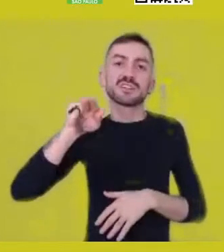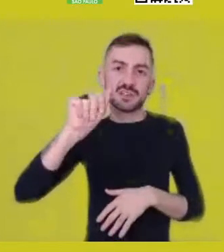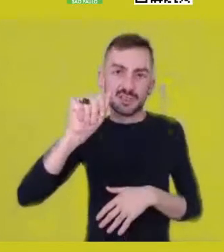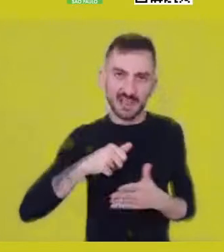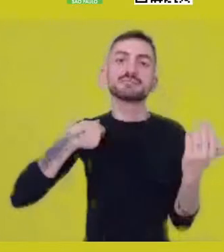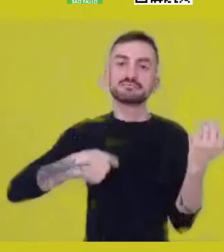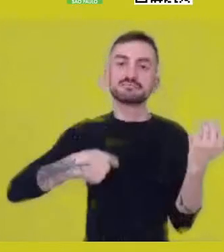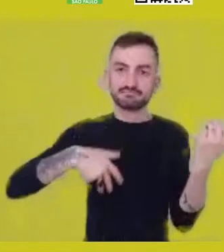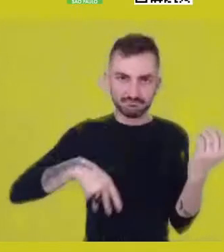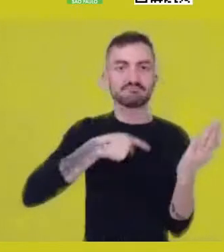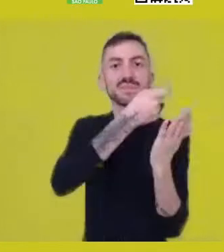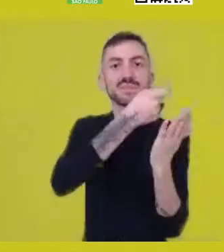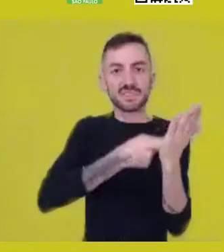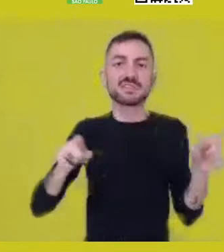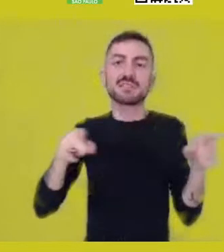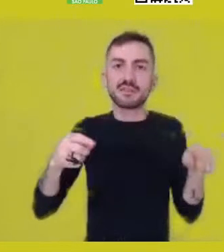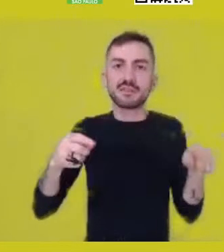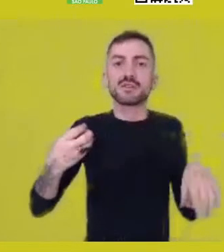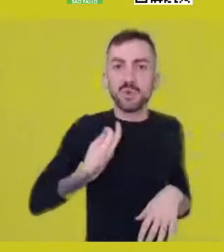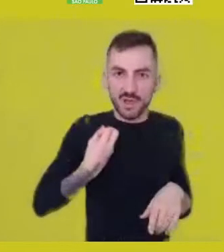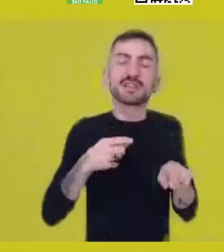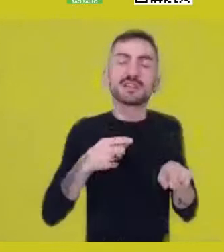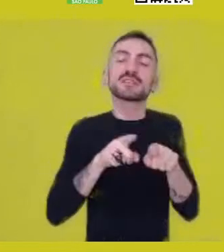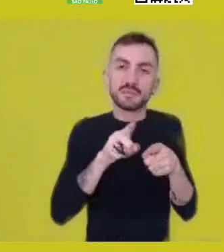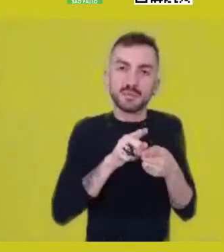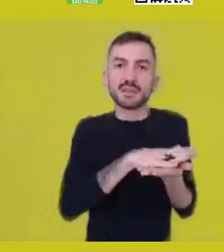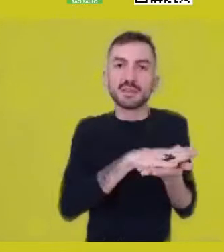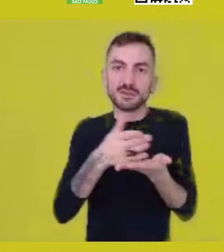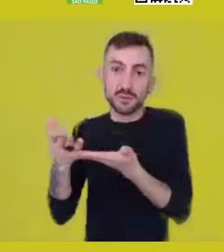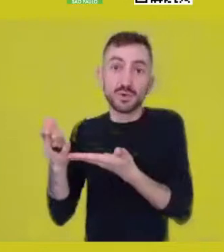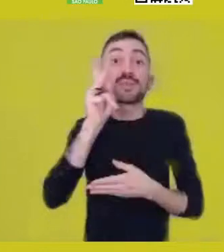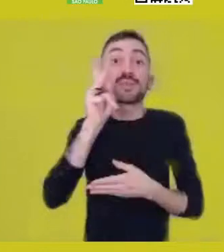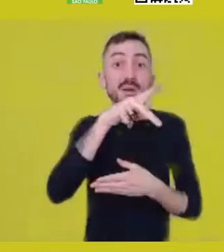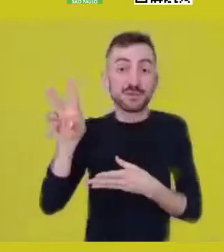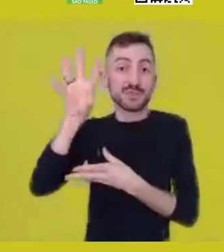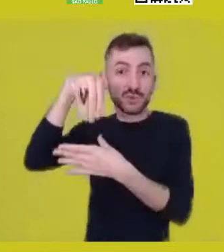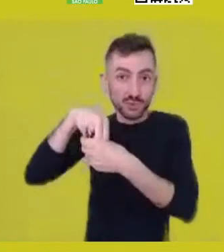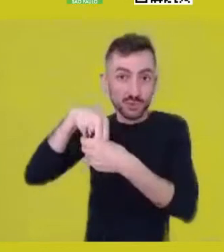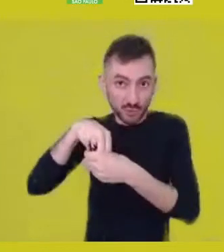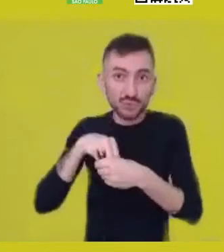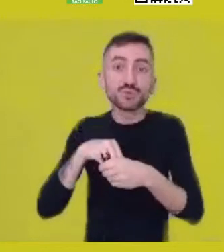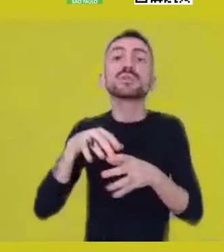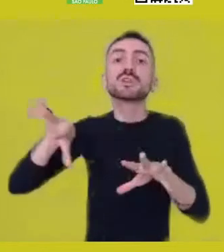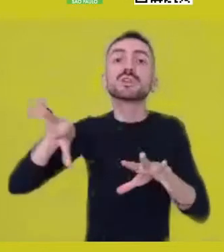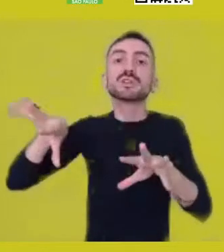artistic curator and translator. He’s a joint professor at the Federal University of Bahia’s